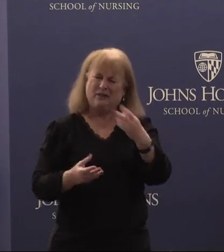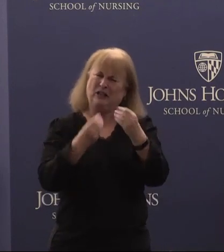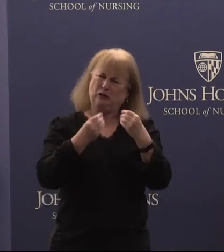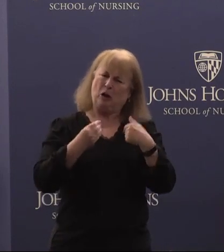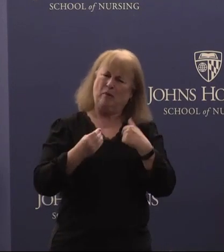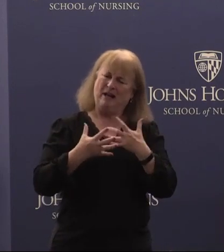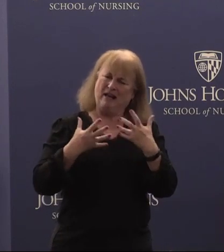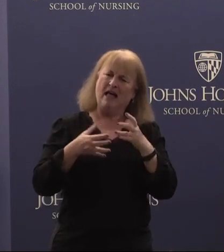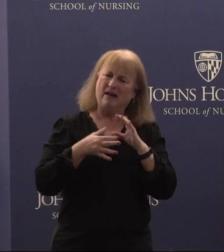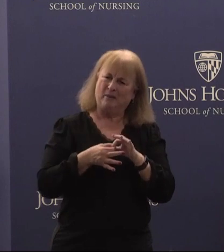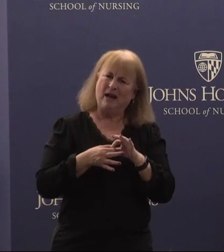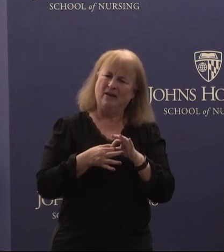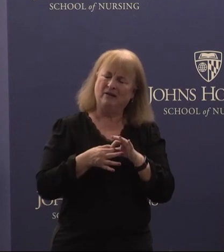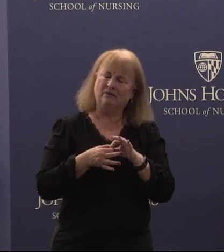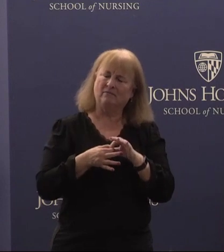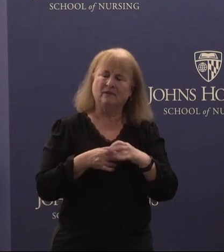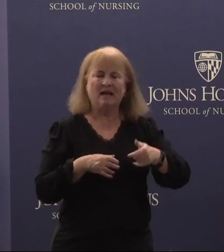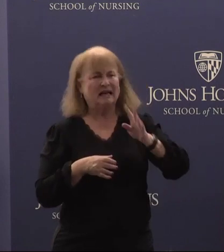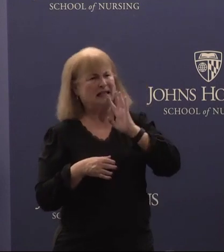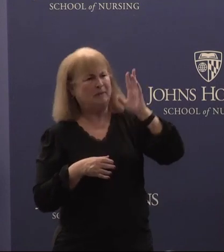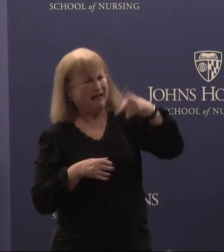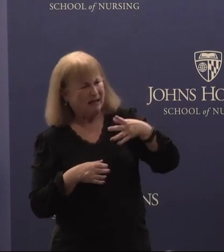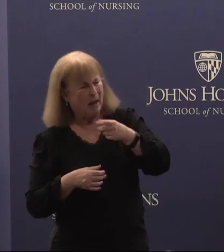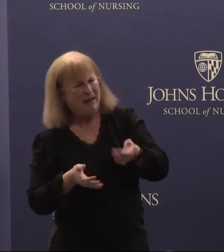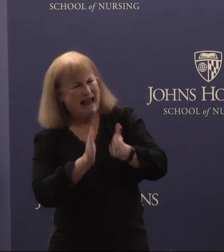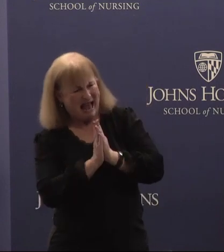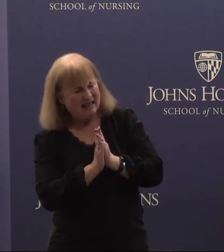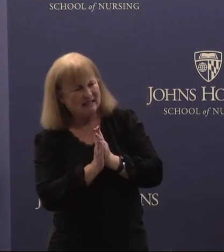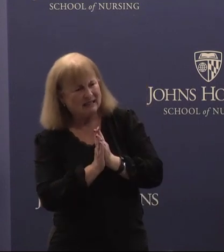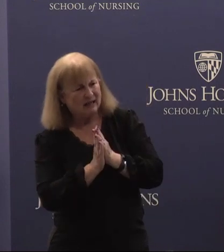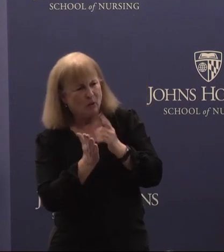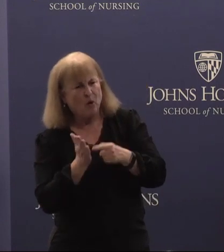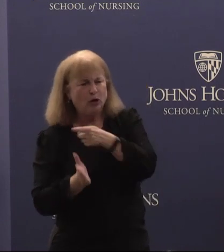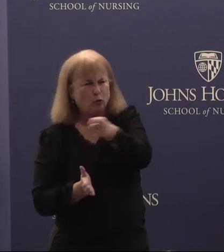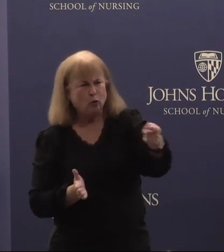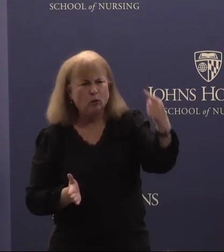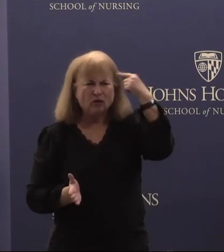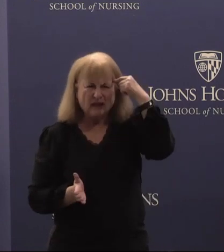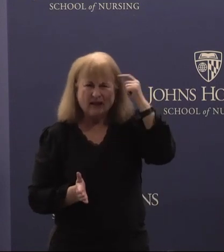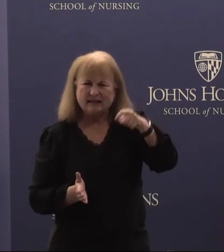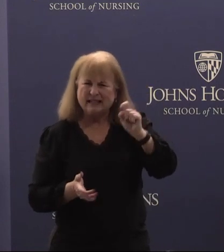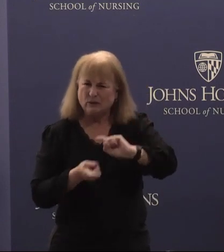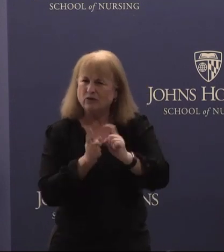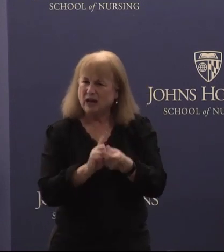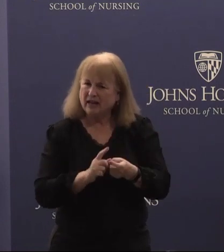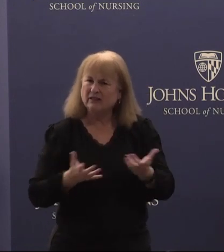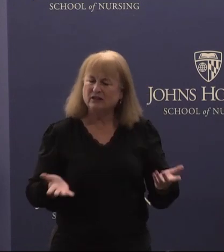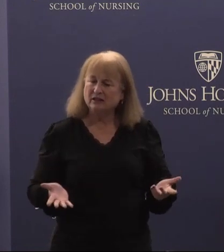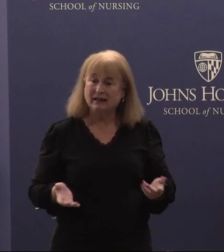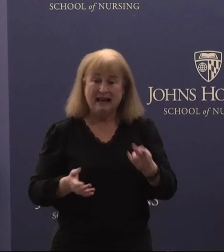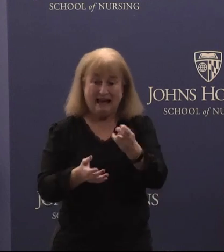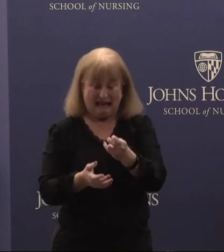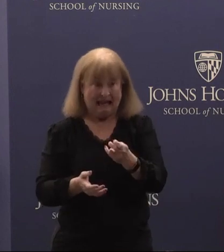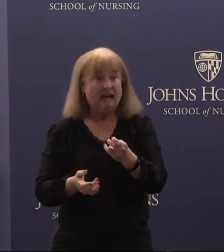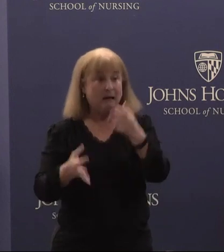about you know speaking up and asking for what you think needs to change and he absolutely did change